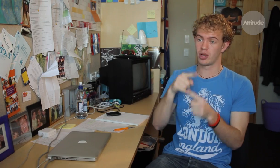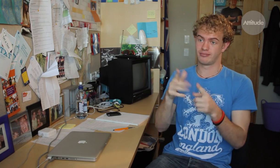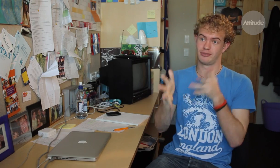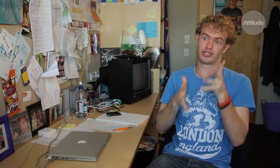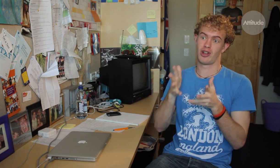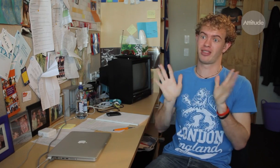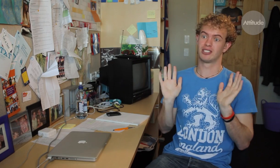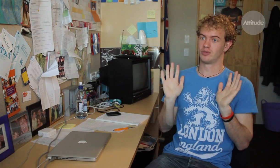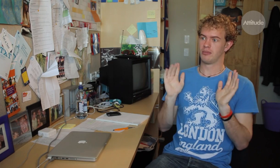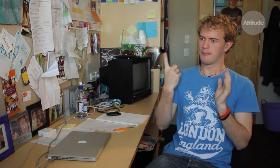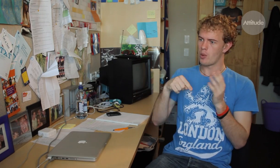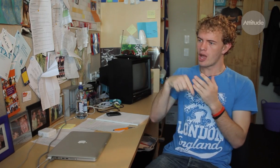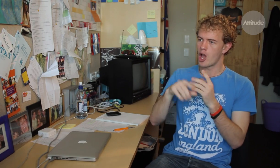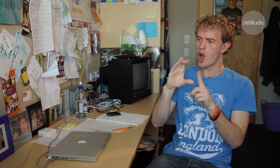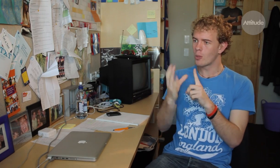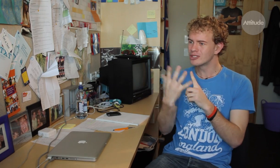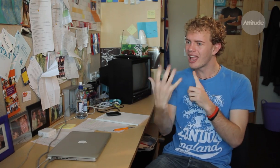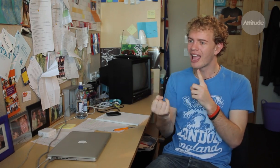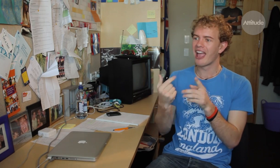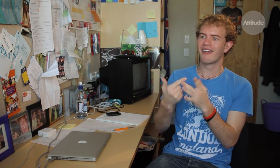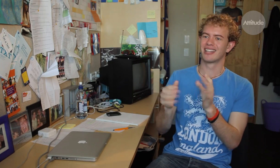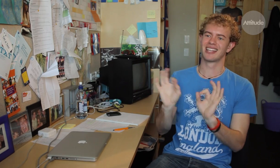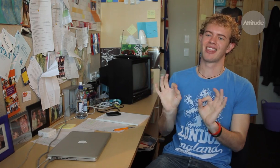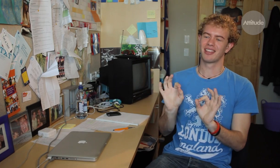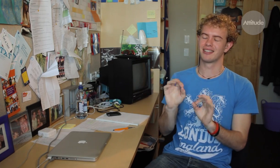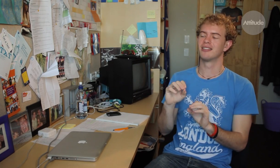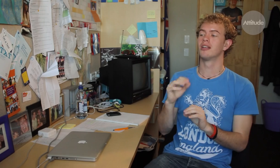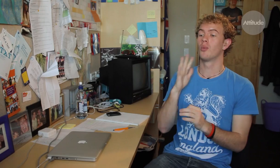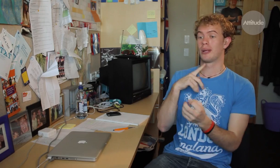they may consider a deaf person is someone who can’t talk and therefore signs, they’re